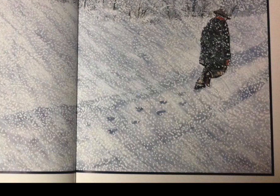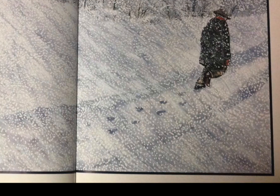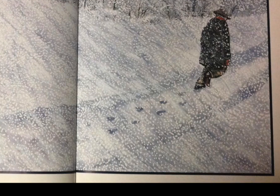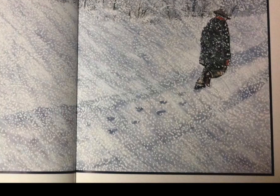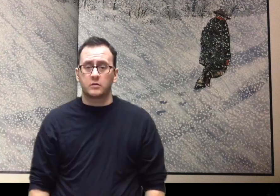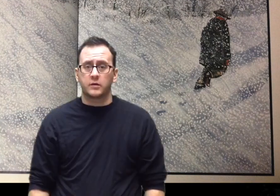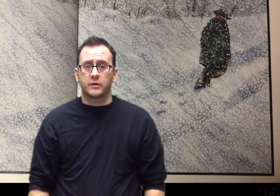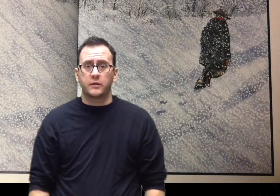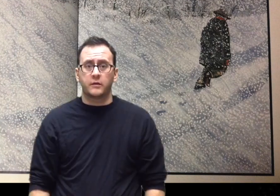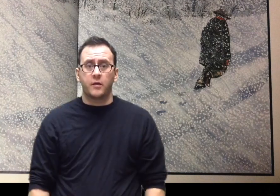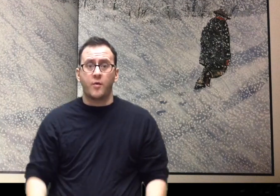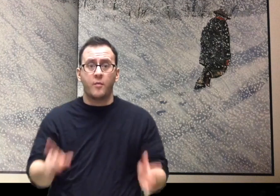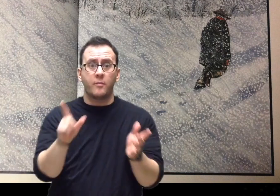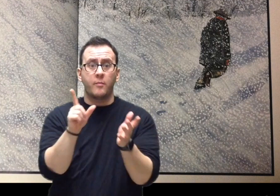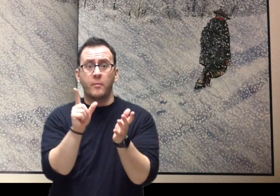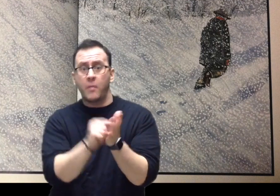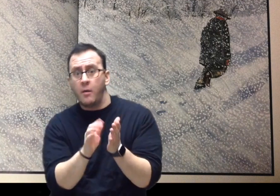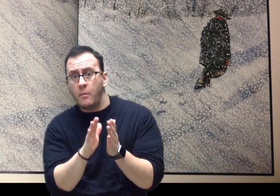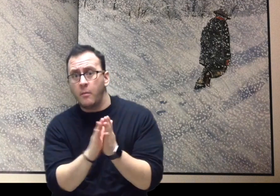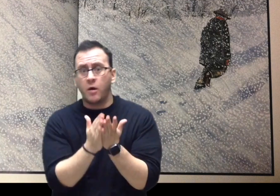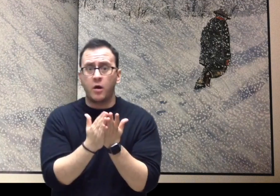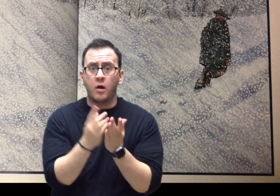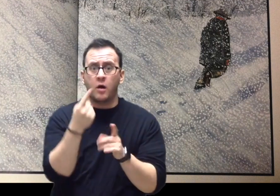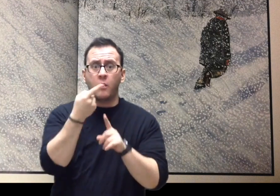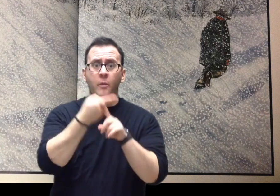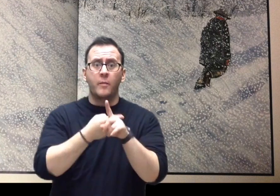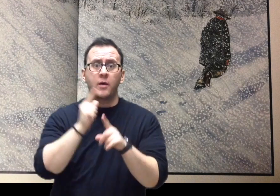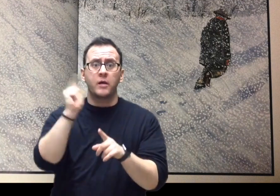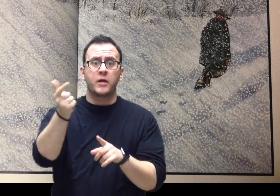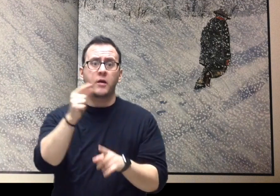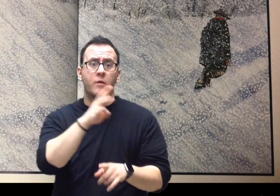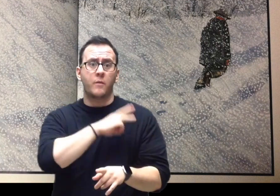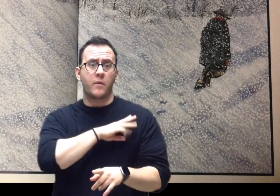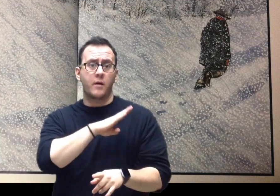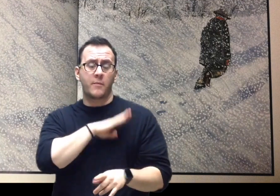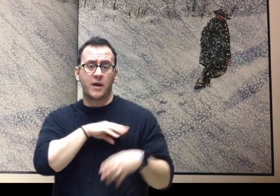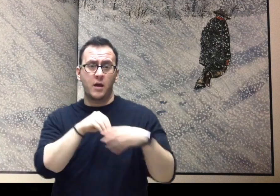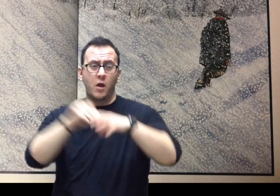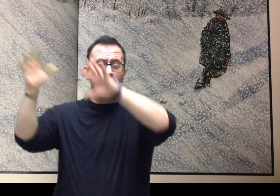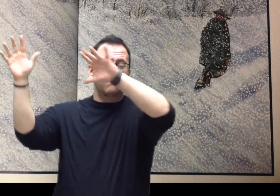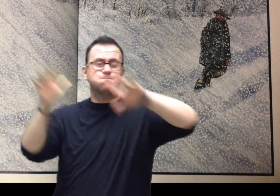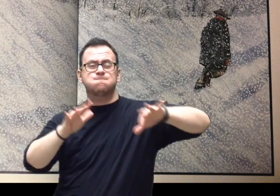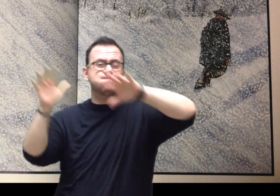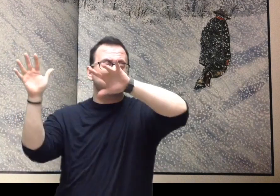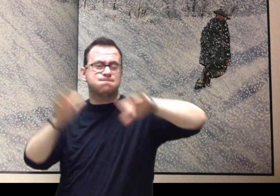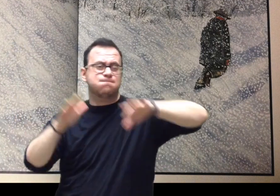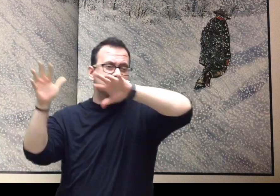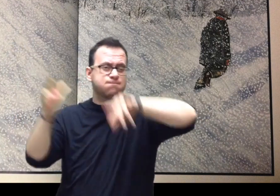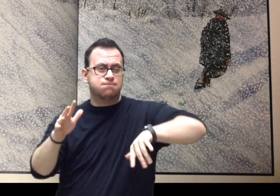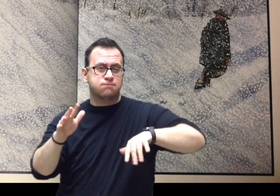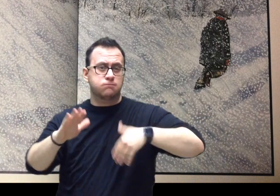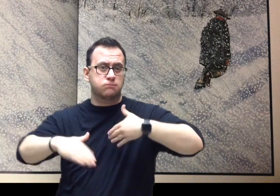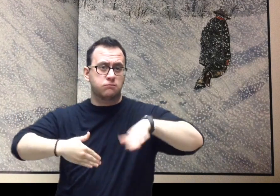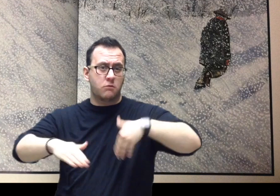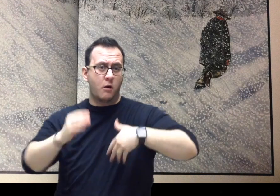Less than a month after turning the first page on his book, Willie walked six miles home in a blizzard to make more pictures.